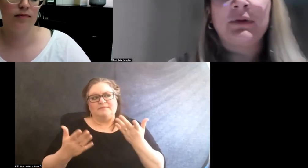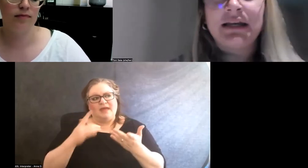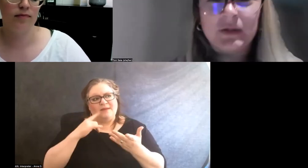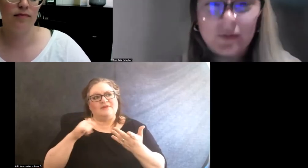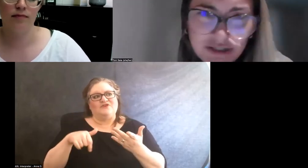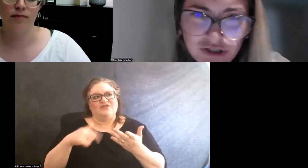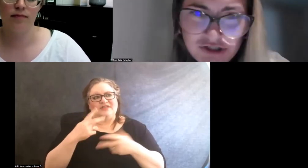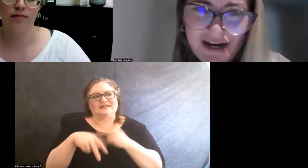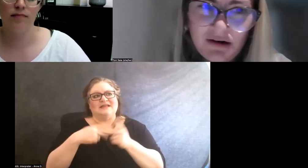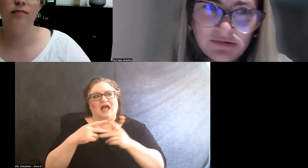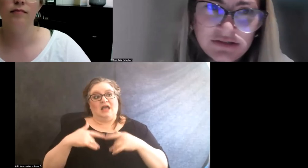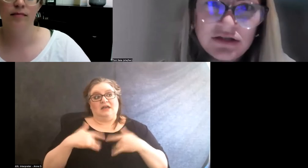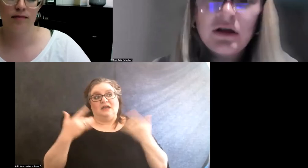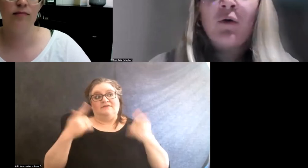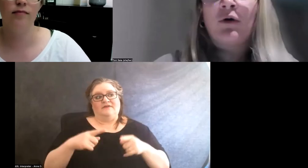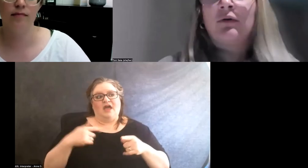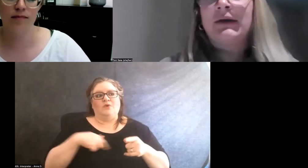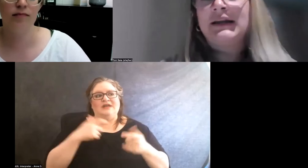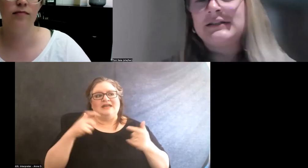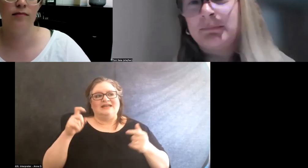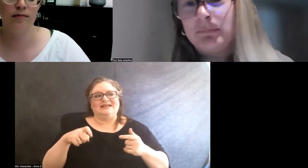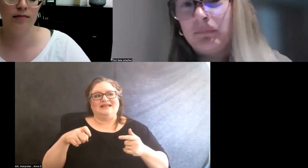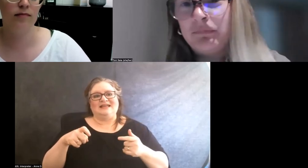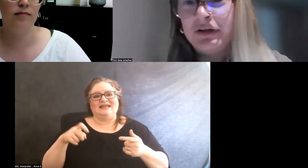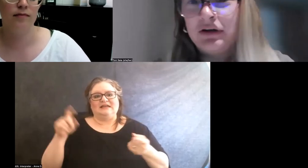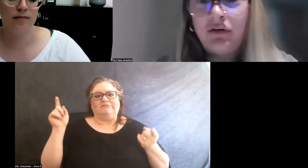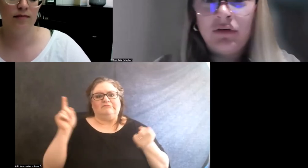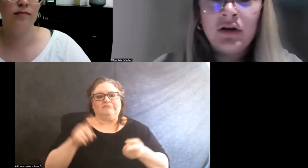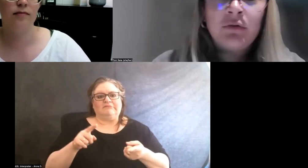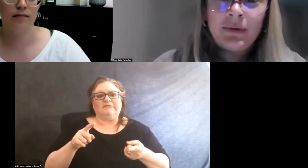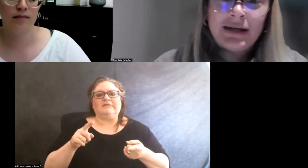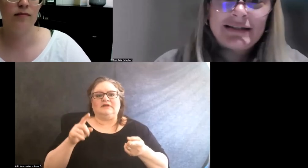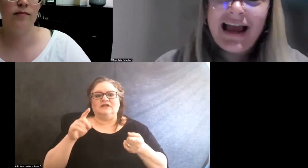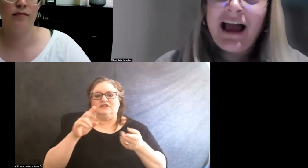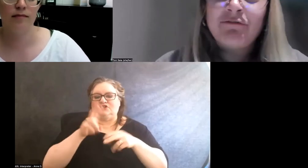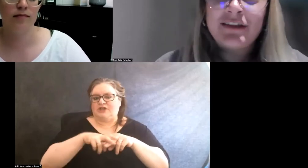we need less chairs or, you know, we need to have this event